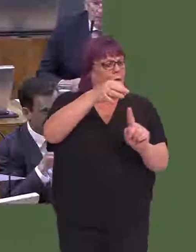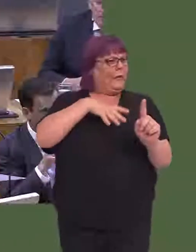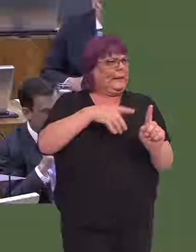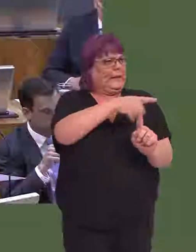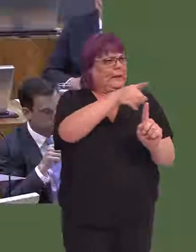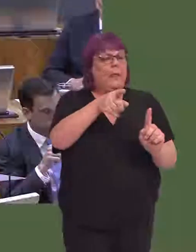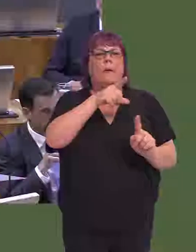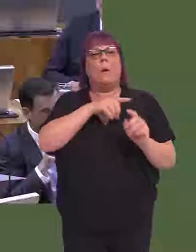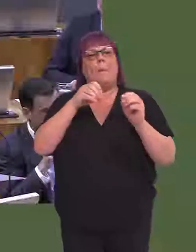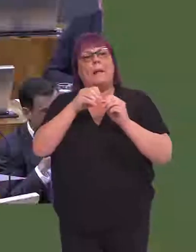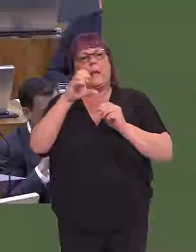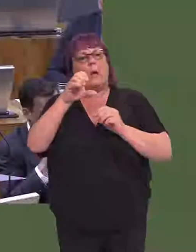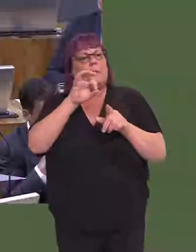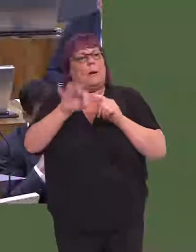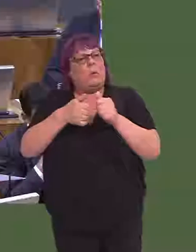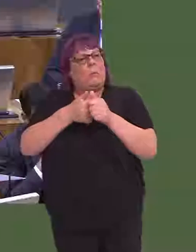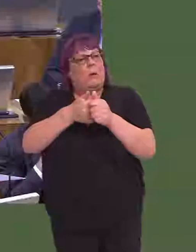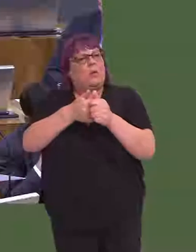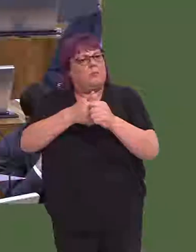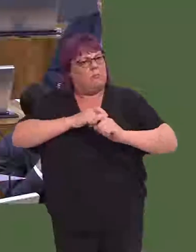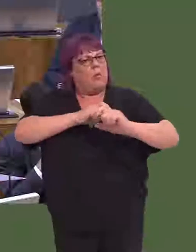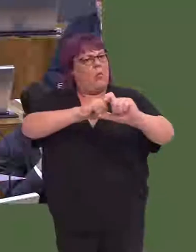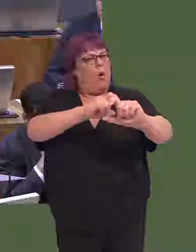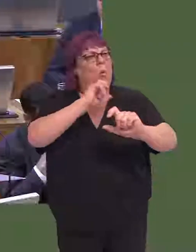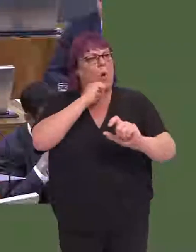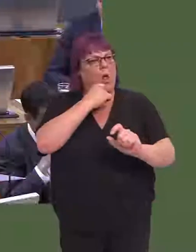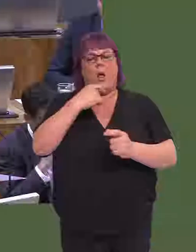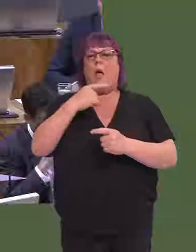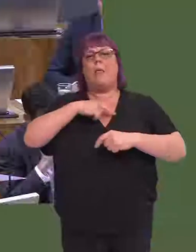which is why Betsi Cadwaladr will remain in special measures until such a time as we can